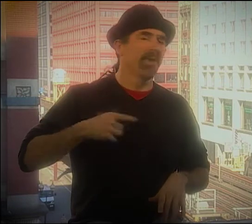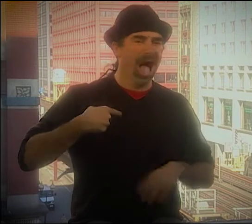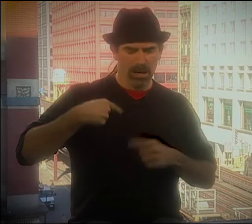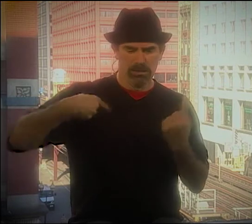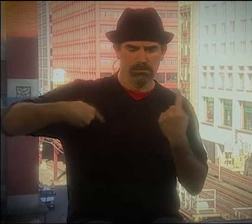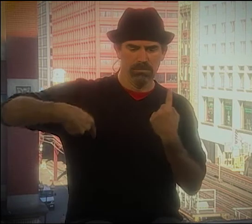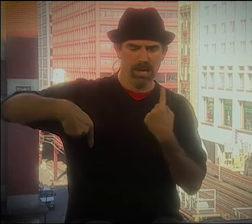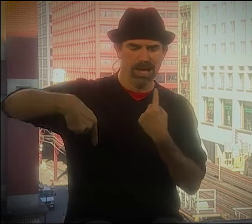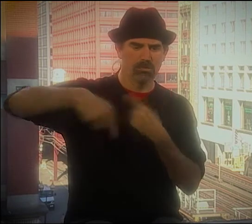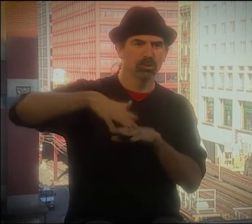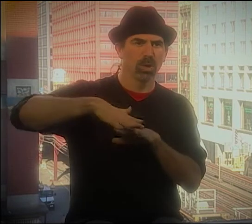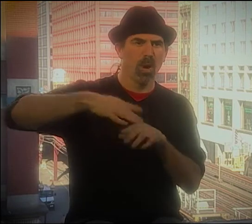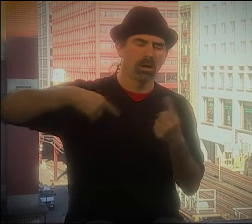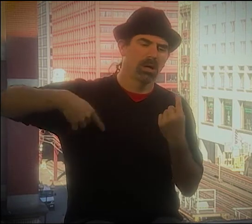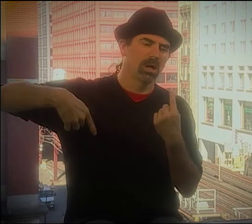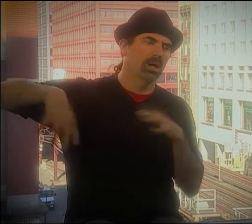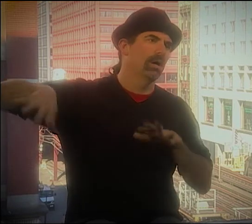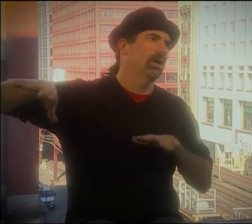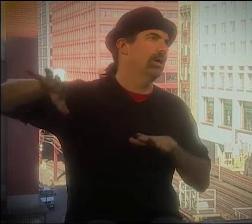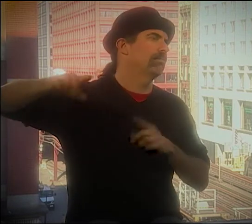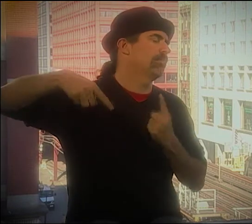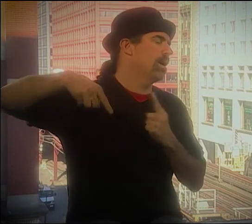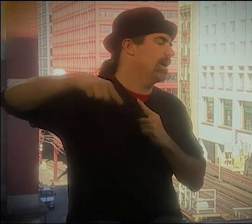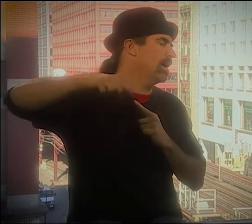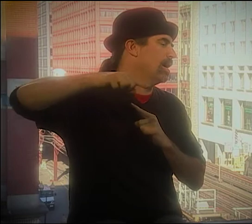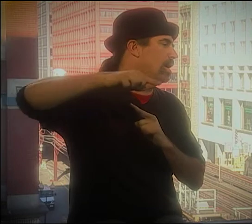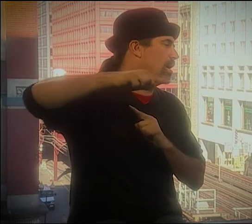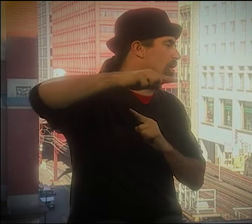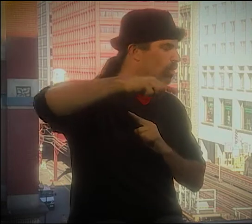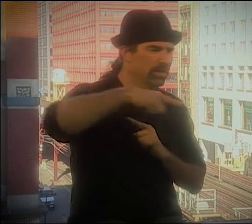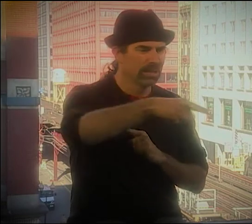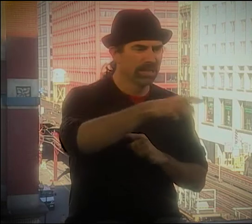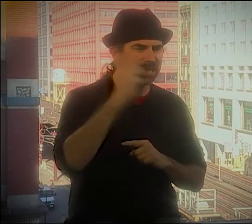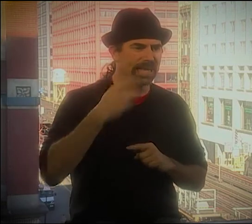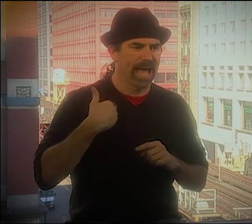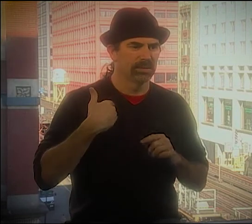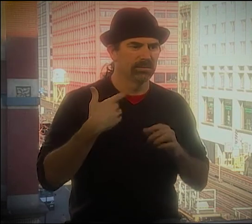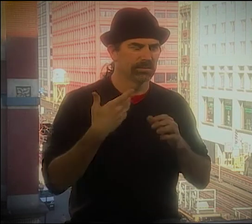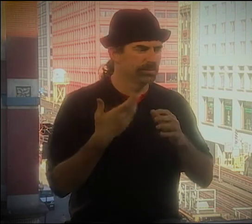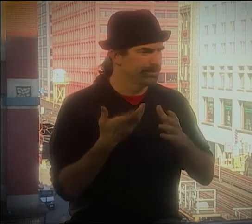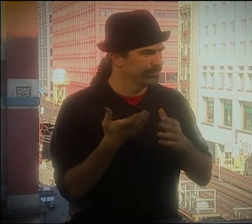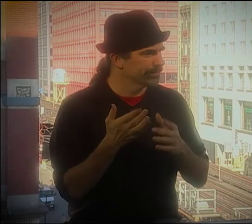KENNY HAD A BELL, AND HE KEPT HITTING IT IN A RHYTHMIC STYLE.